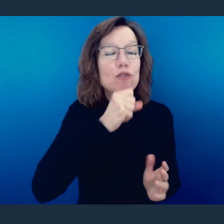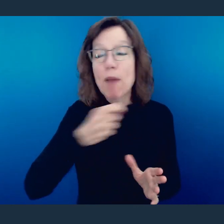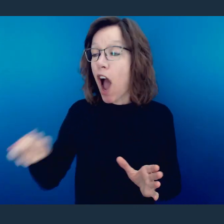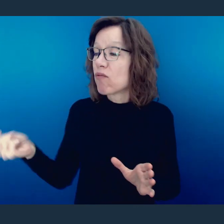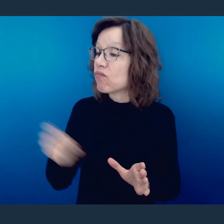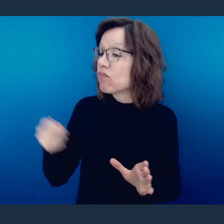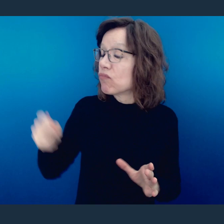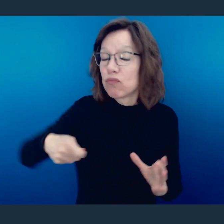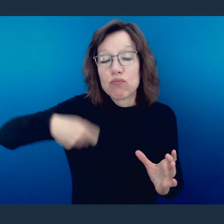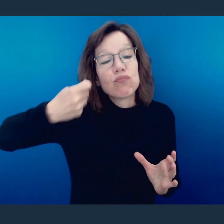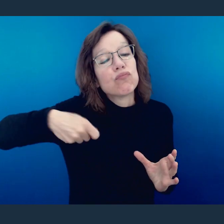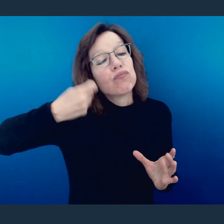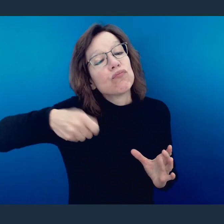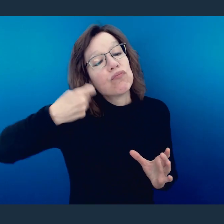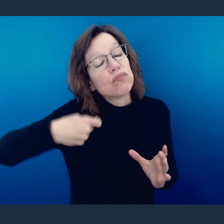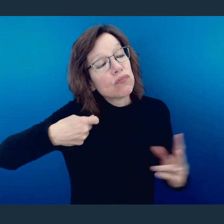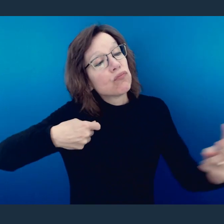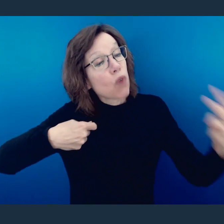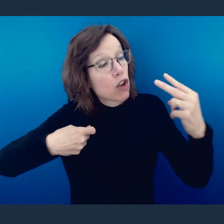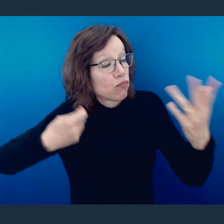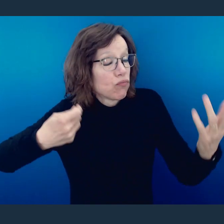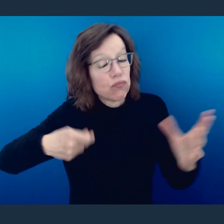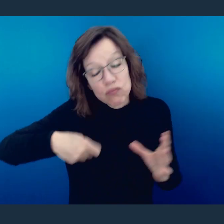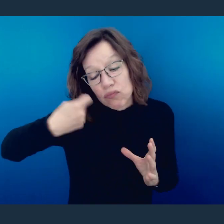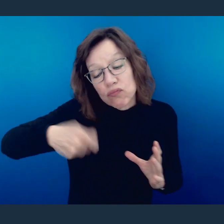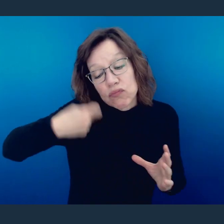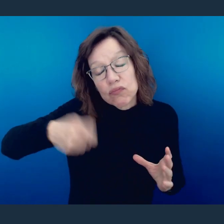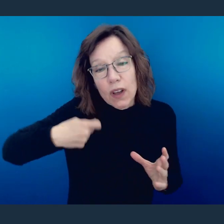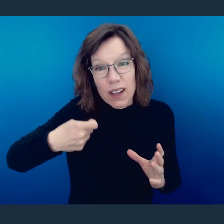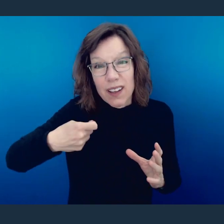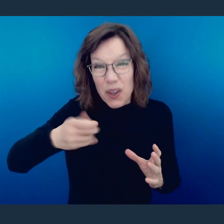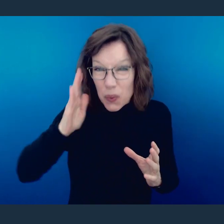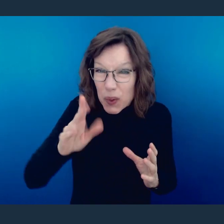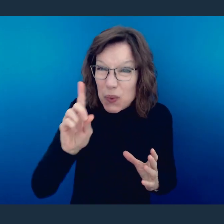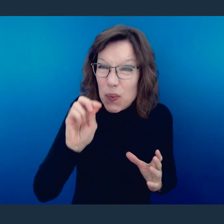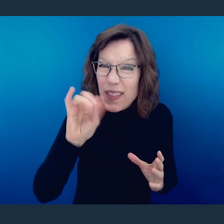when they're trying not to eat sugar, and sit it in front of you and just grab the spoon